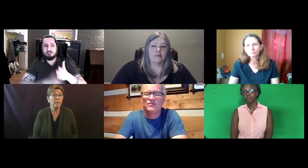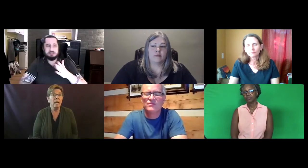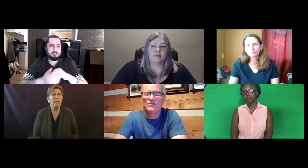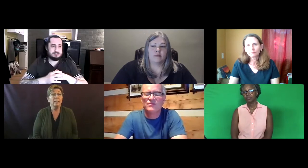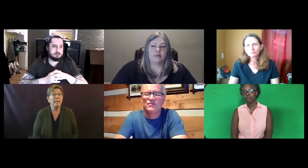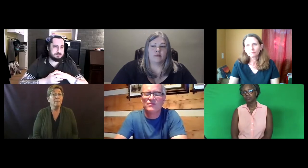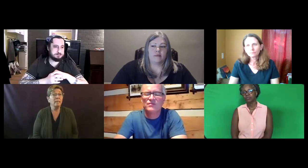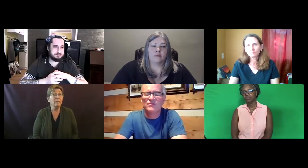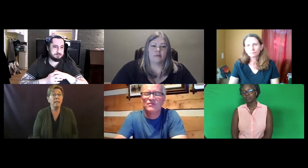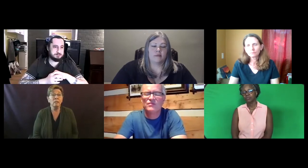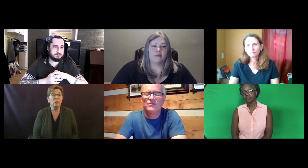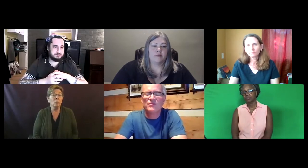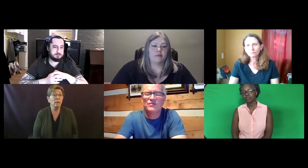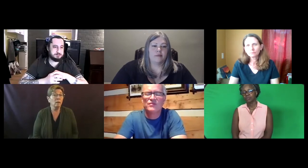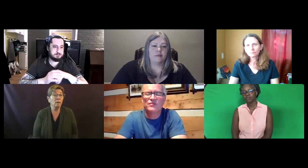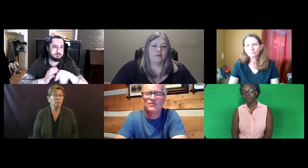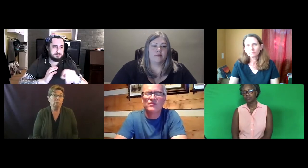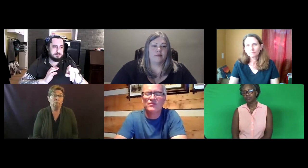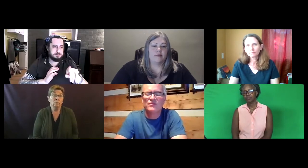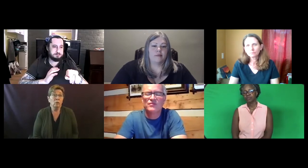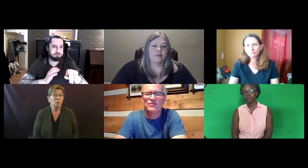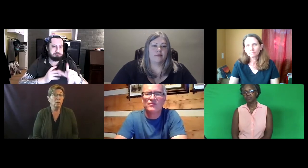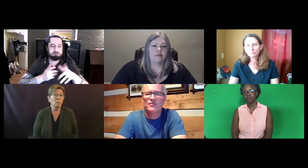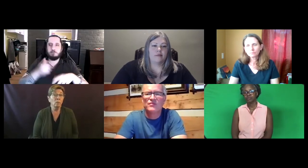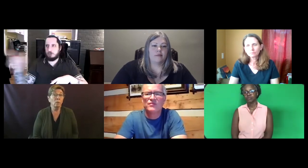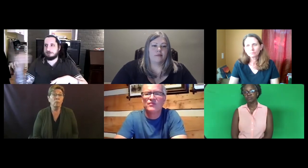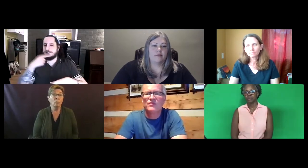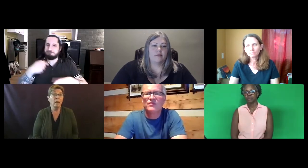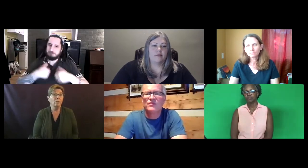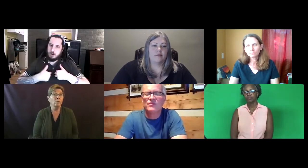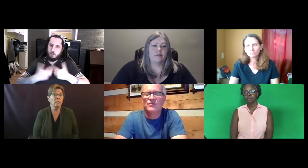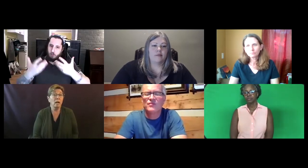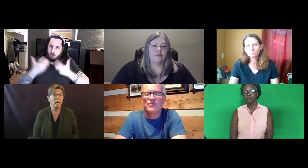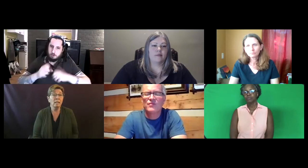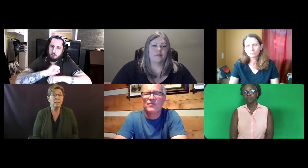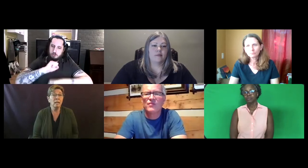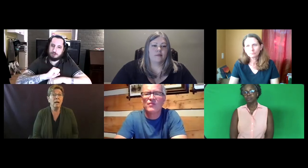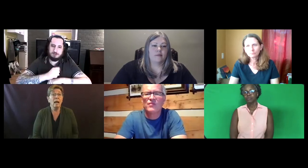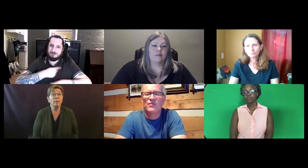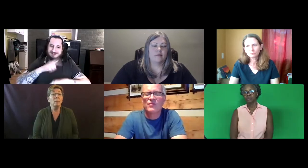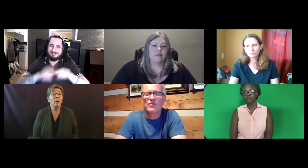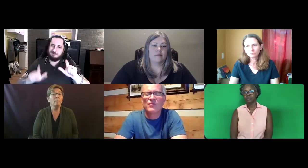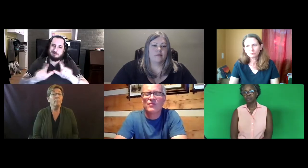Does that mean that we have to address cost?